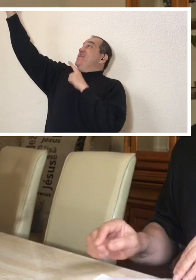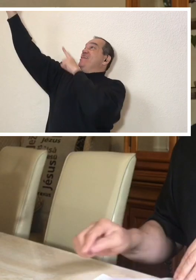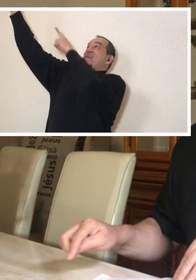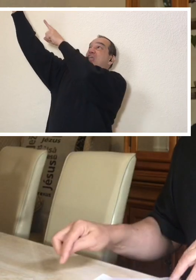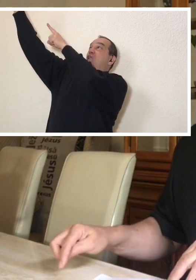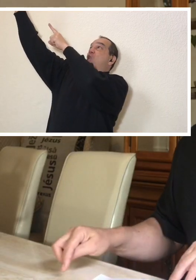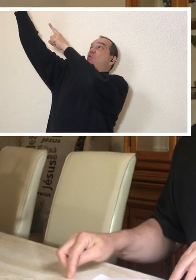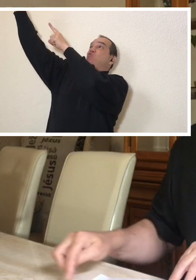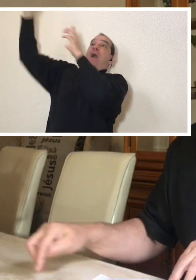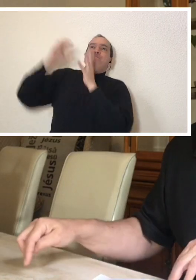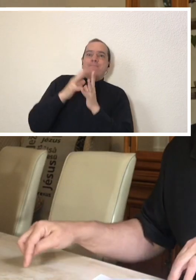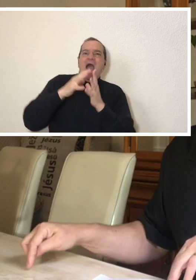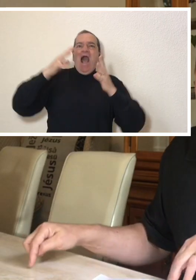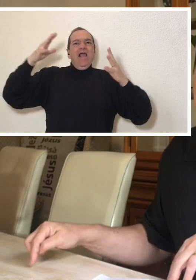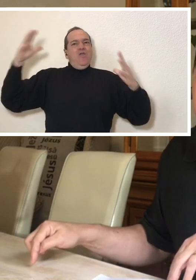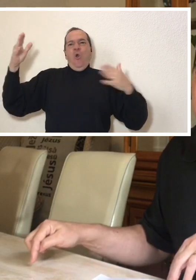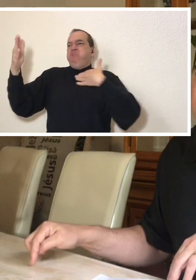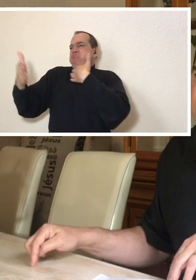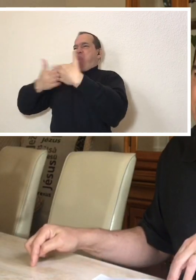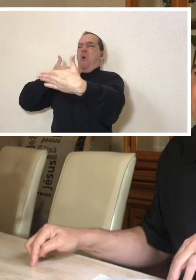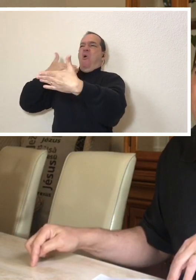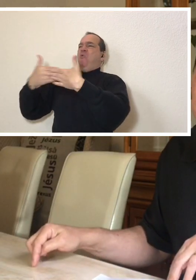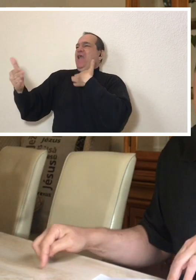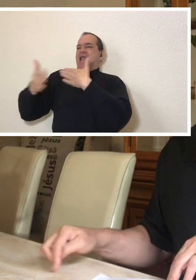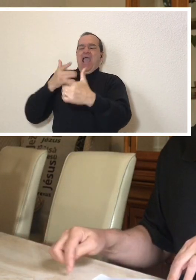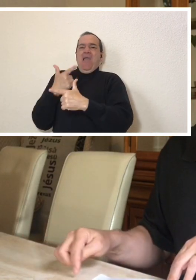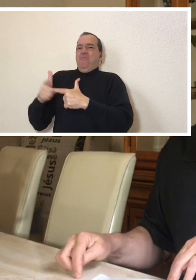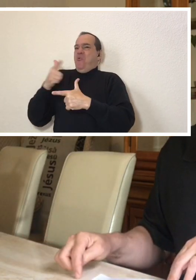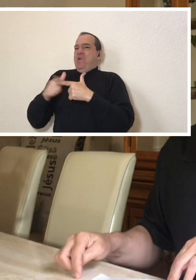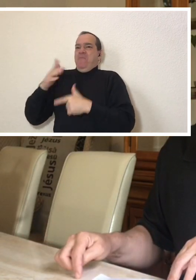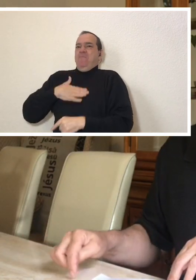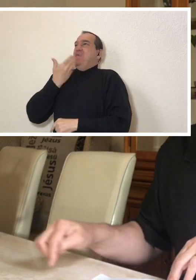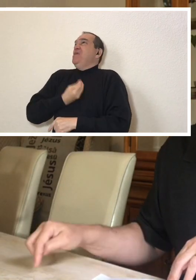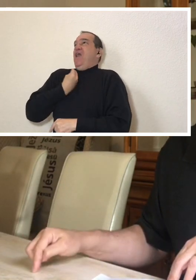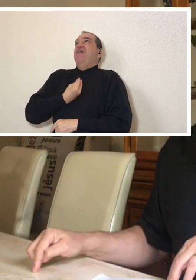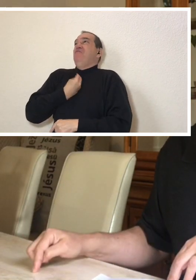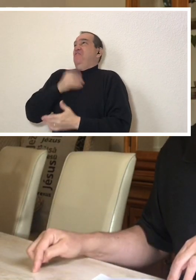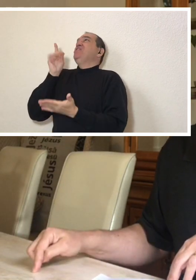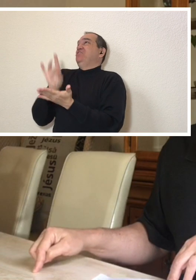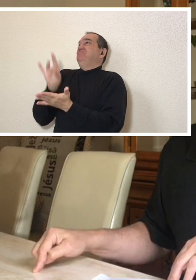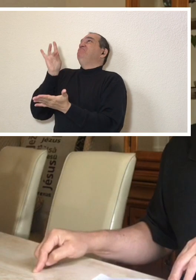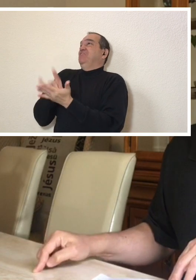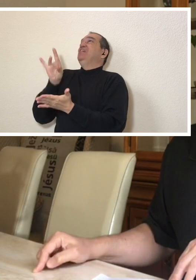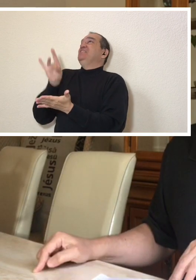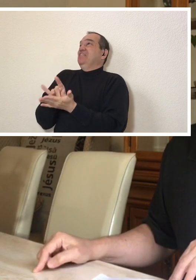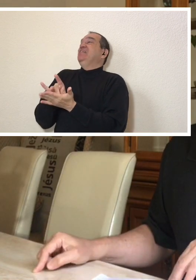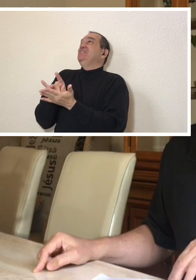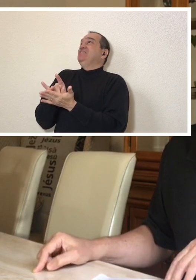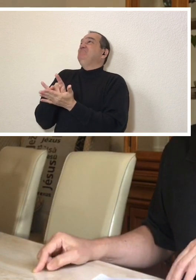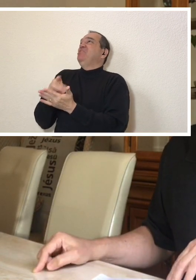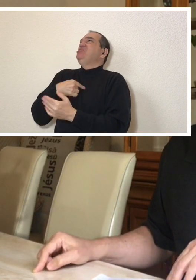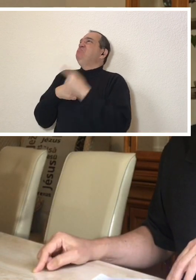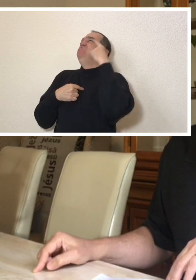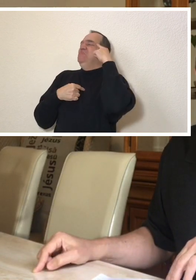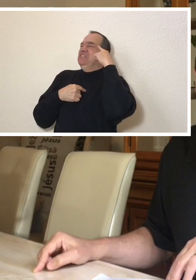the God I serve is a God who is bigger than any problem I may face.